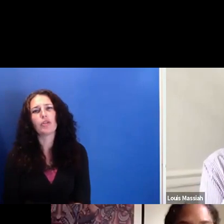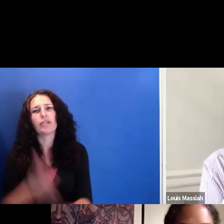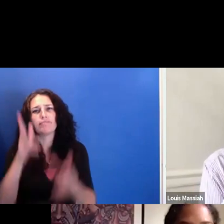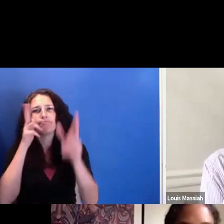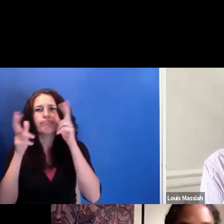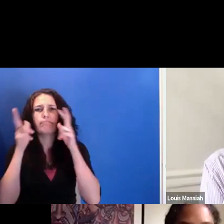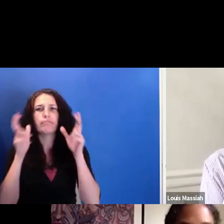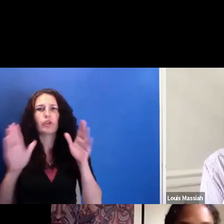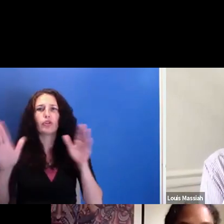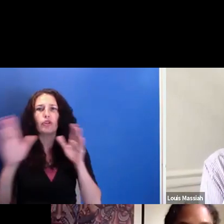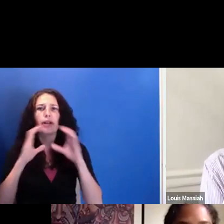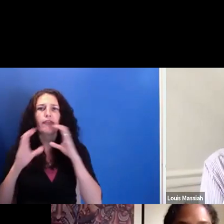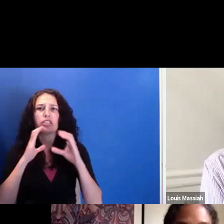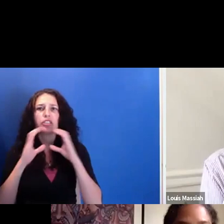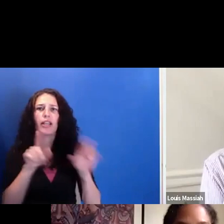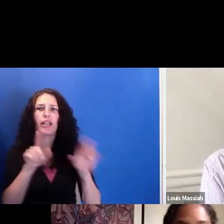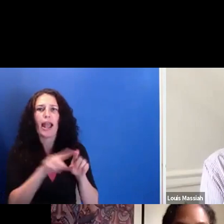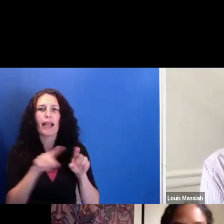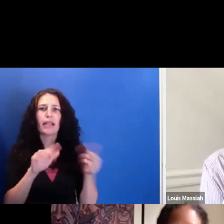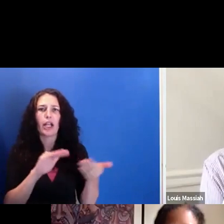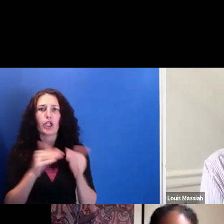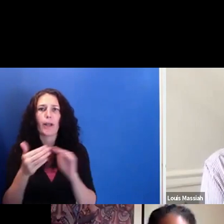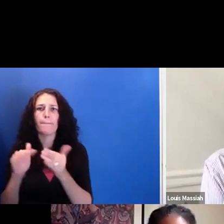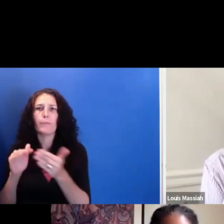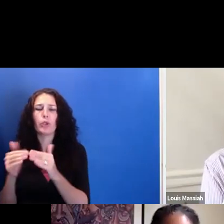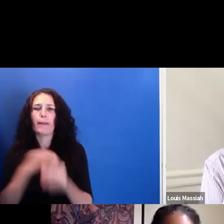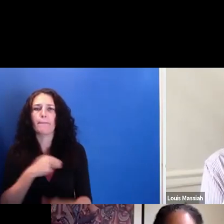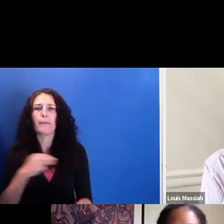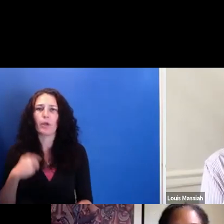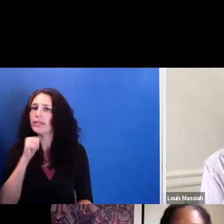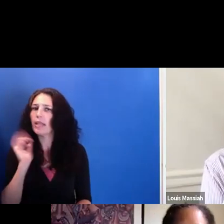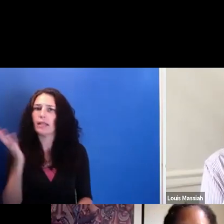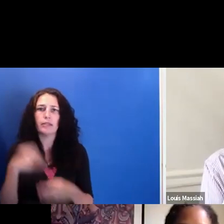as a person who is removed from the academy and that has done